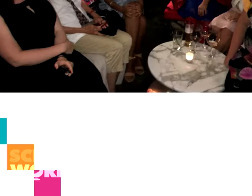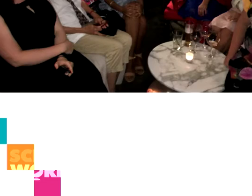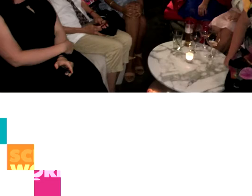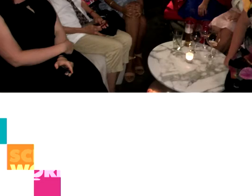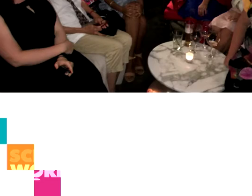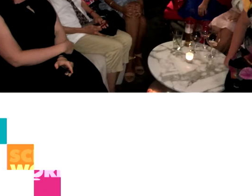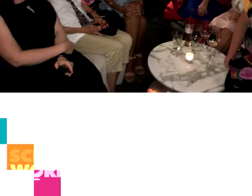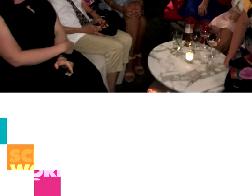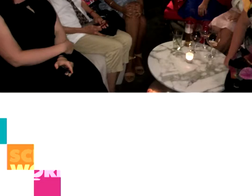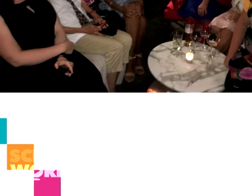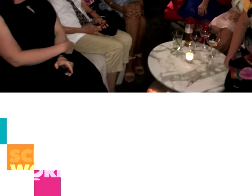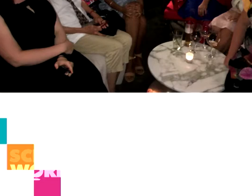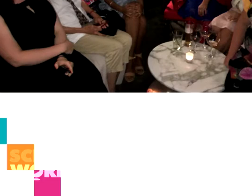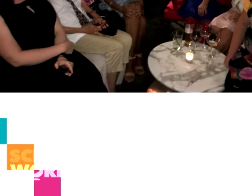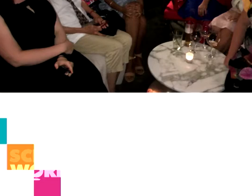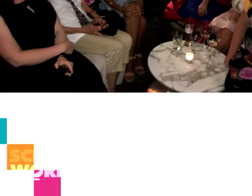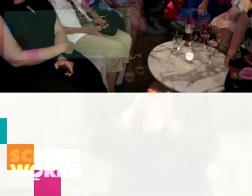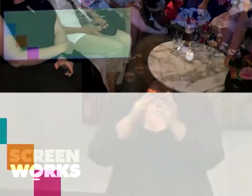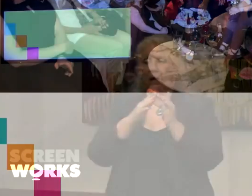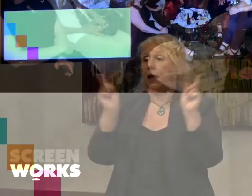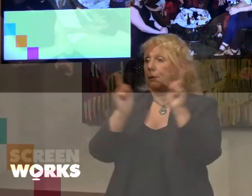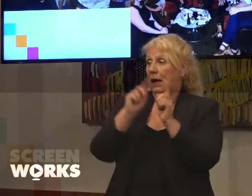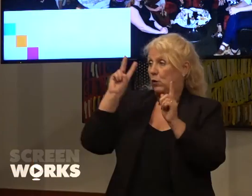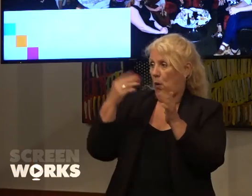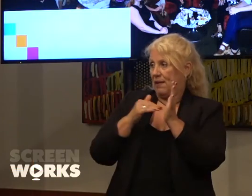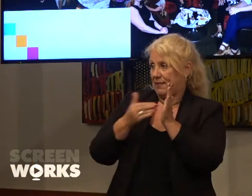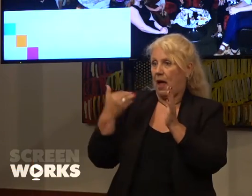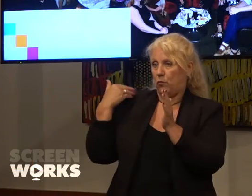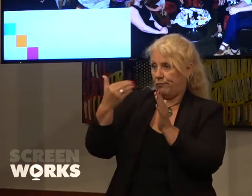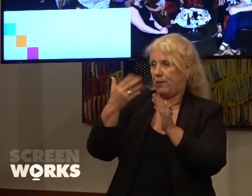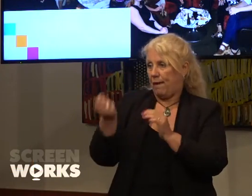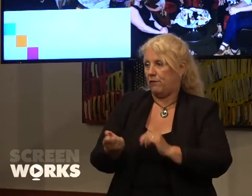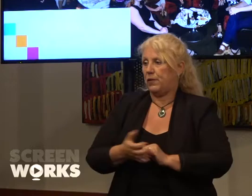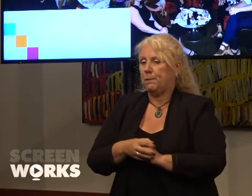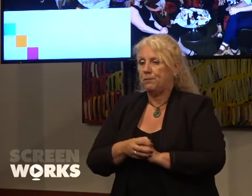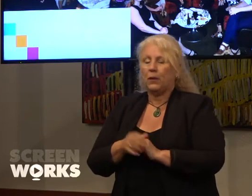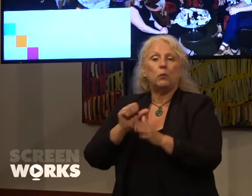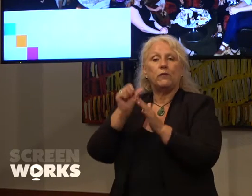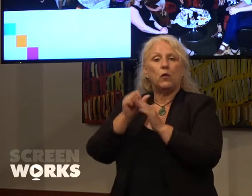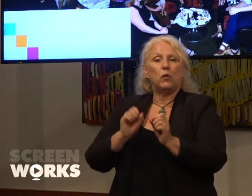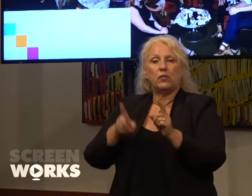their networks. It's now met twice. We've also launched our creative attachment